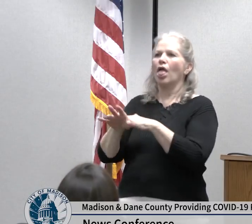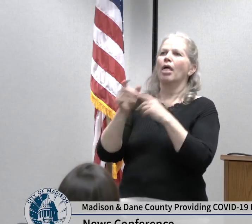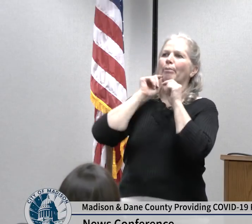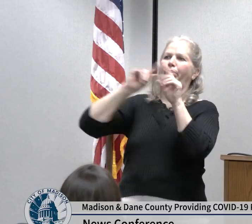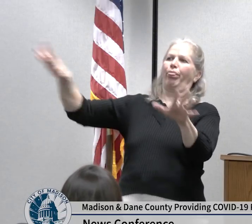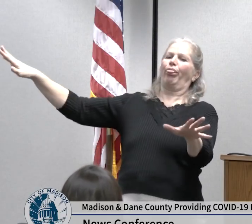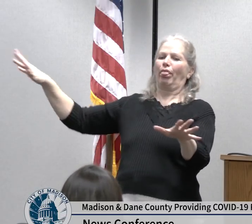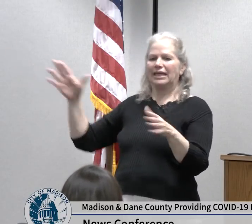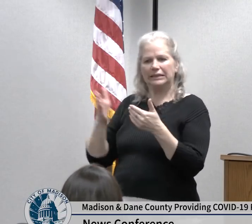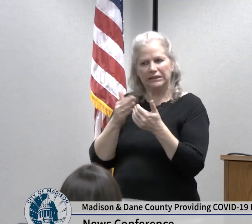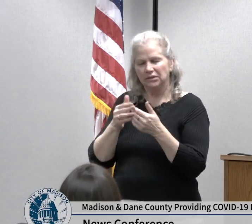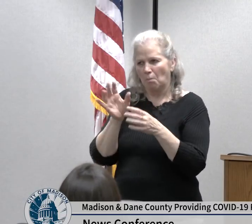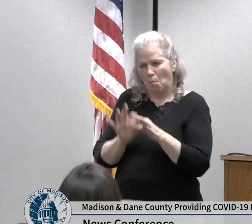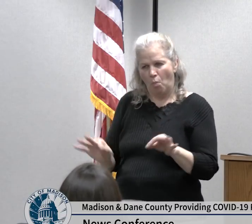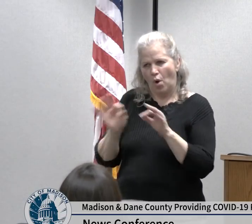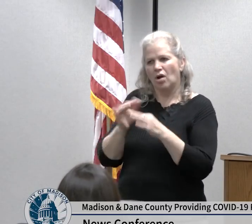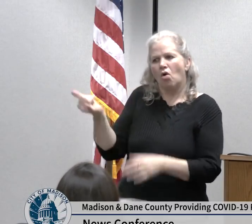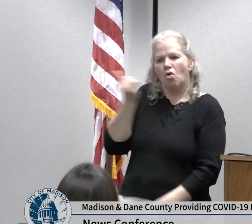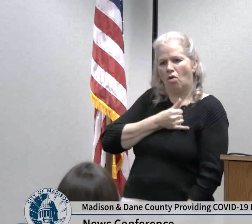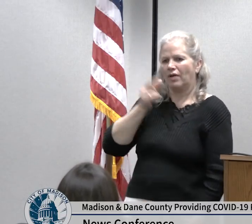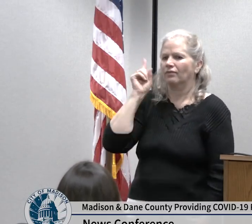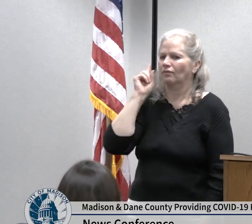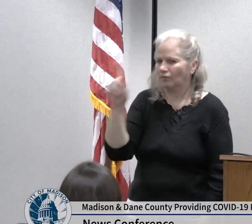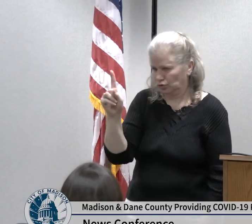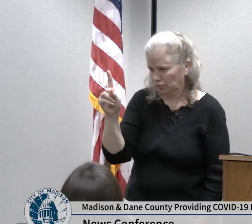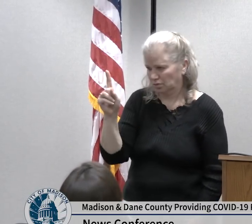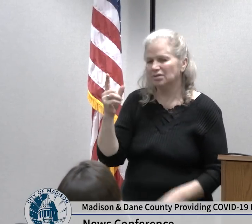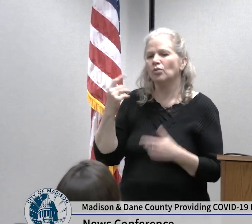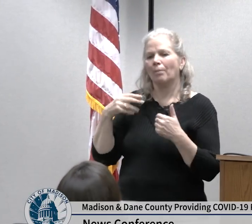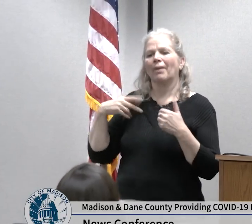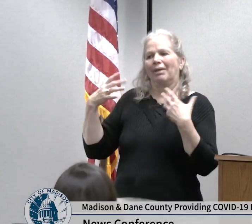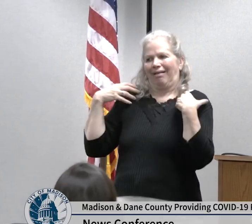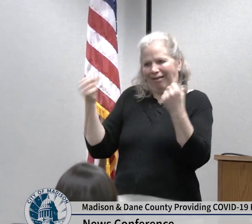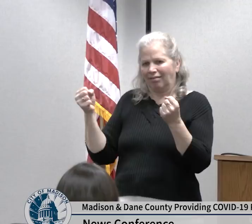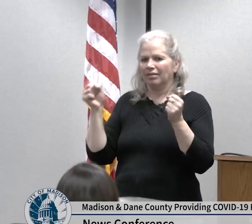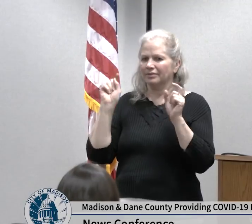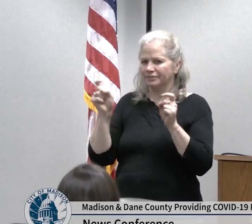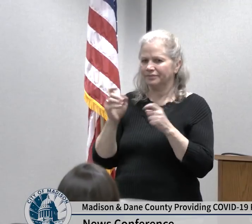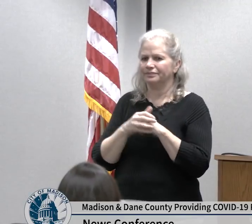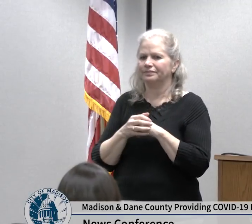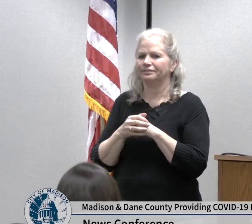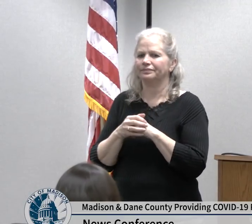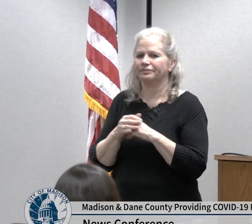in the Department of Health to get all the preparations made for testing and so